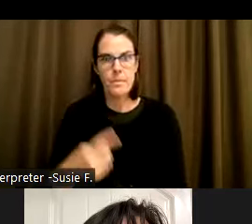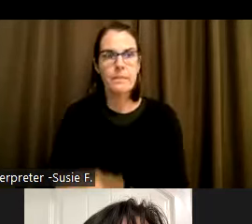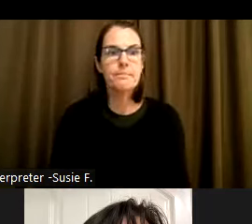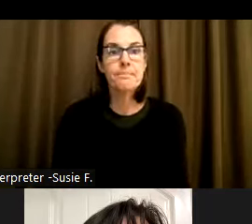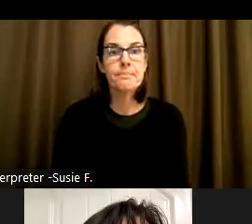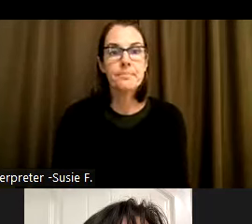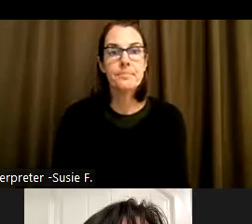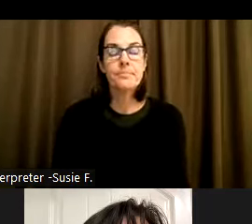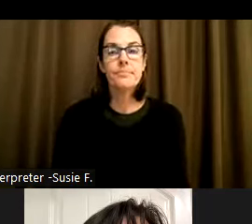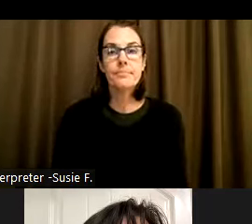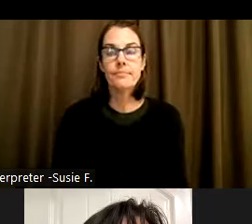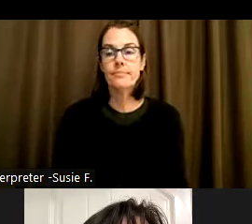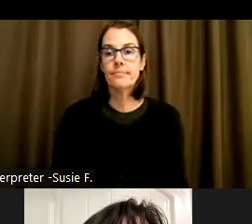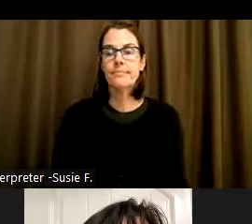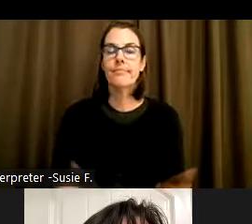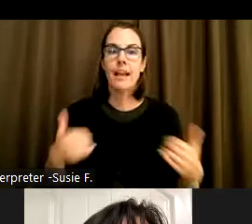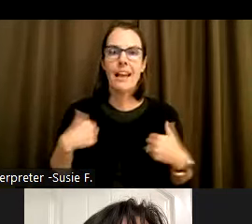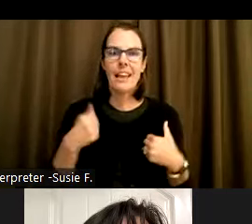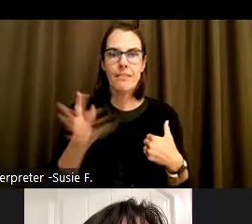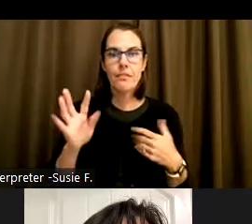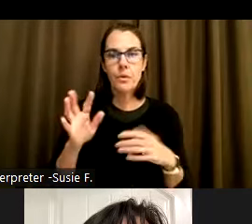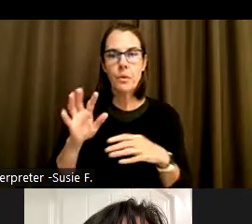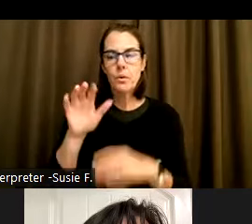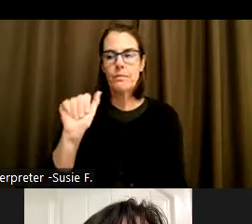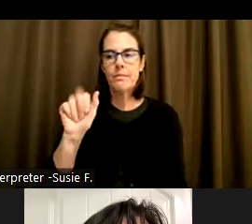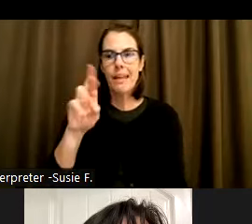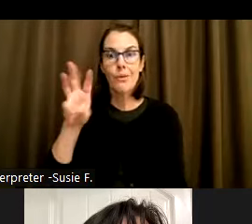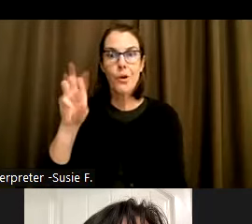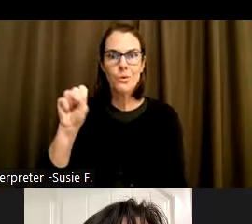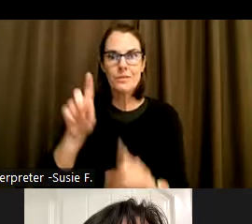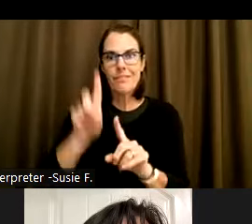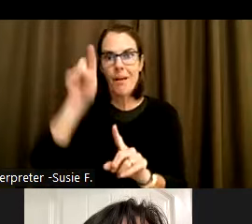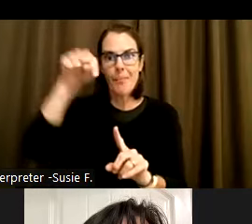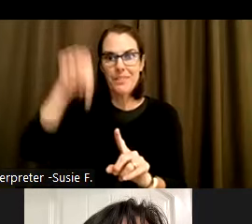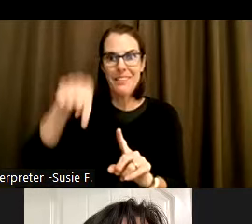I have a a few arrows up and down applied in in this basically from